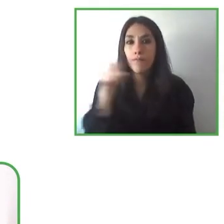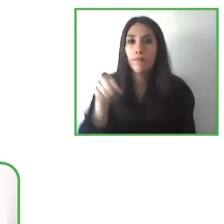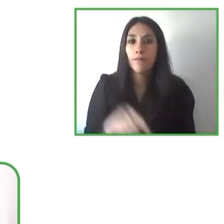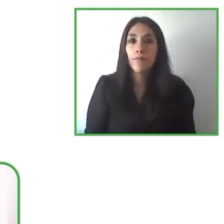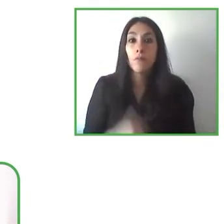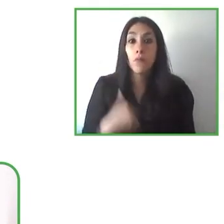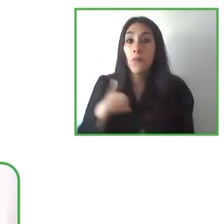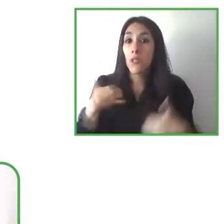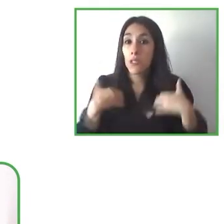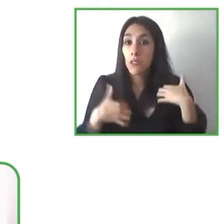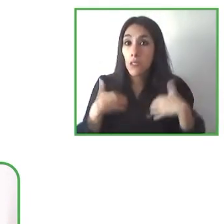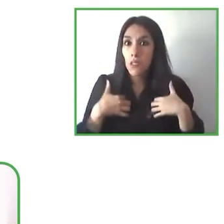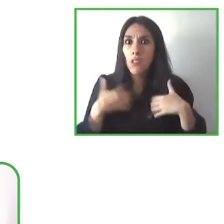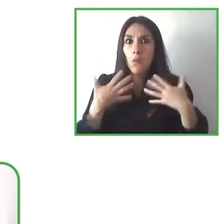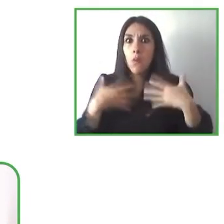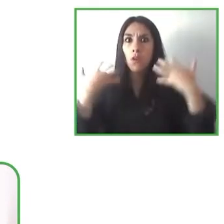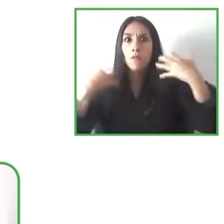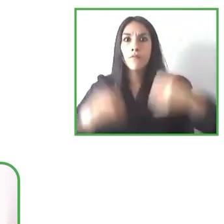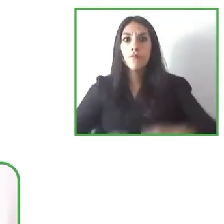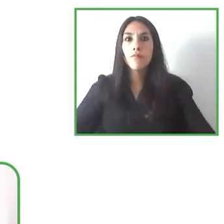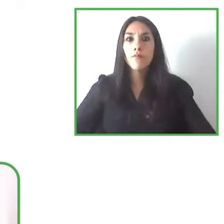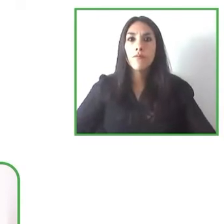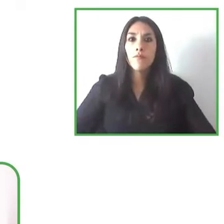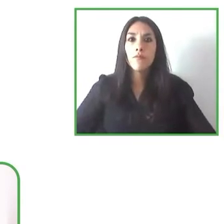let's try to develop and design more inclusively and